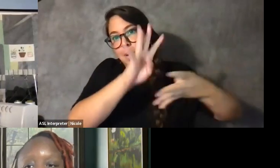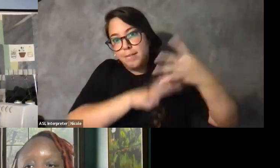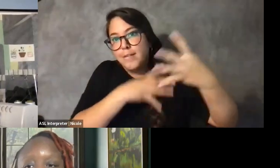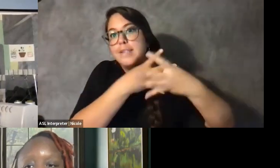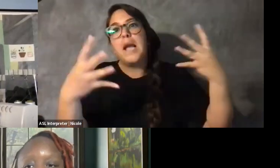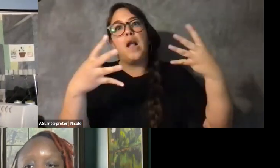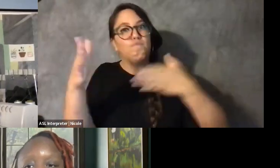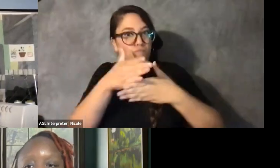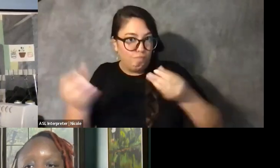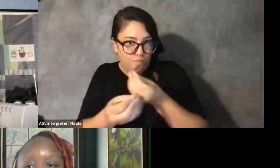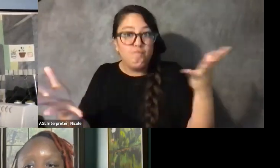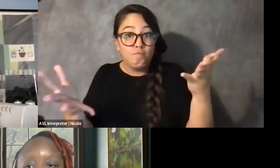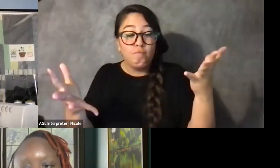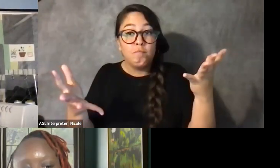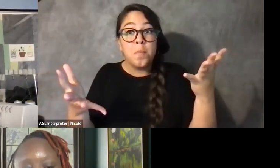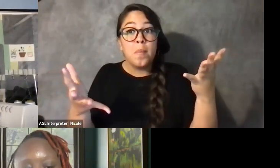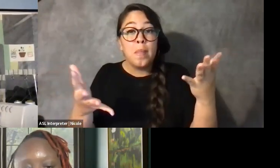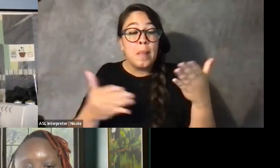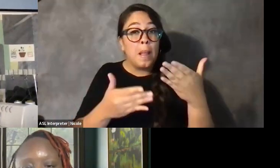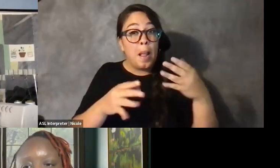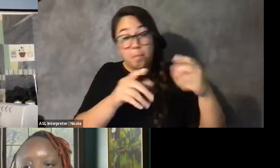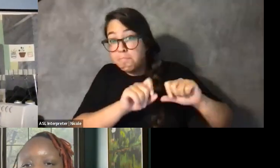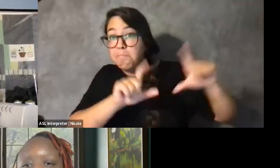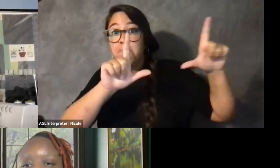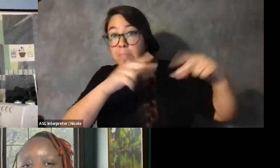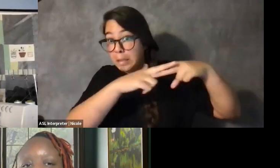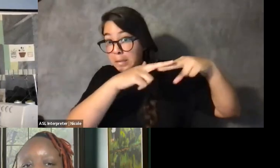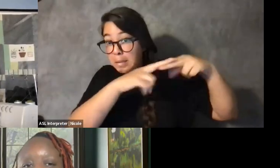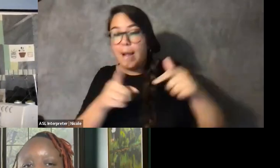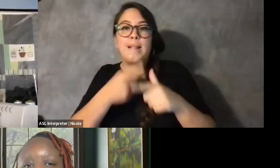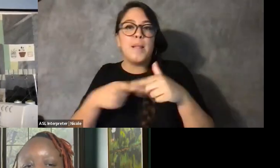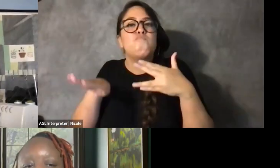And then we'll have a brief break before our first panel begins.